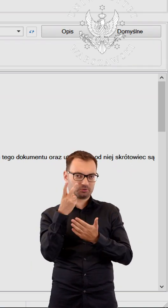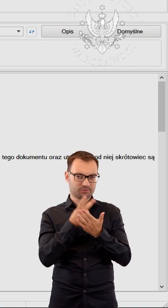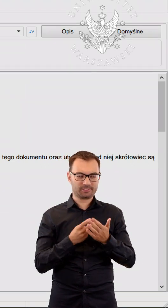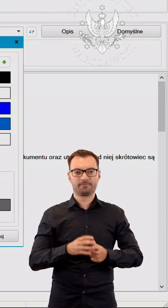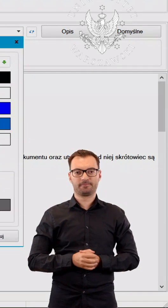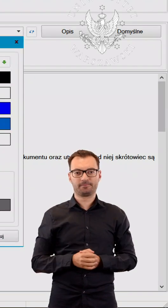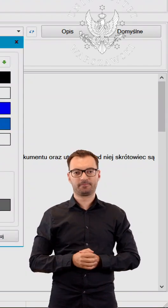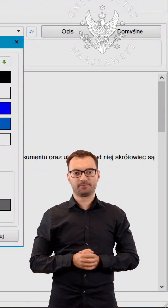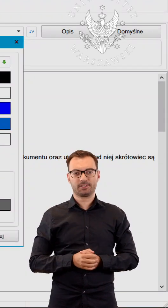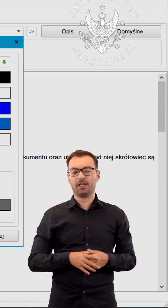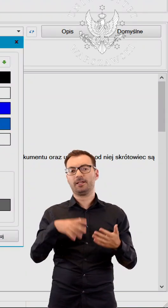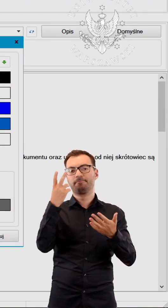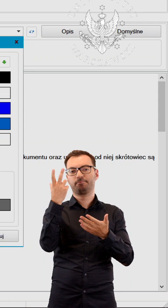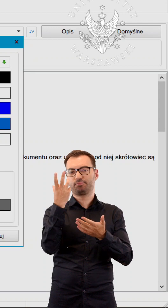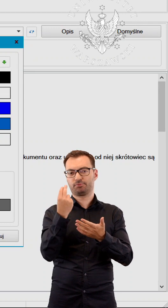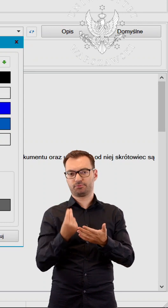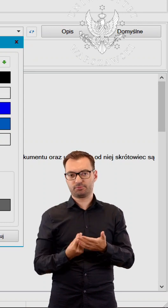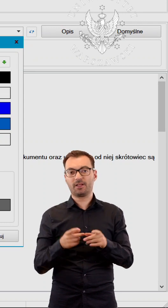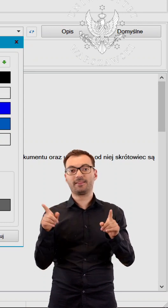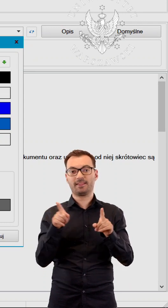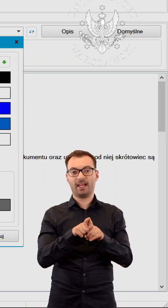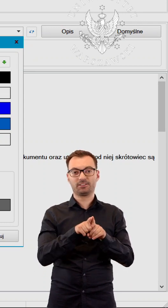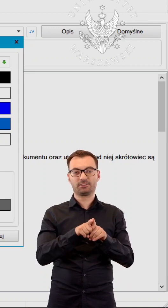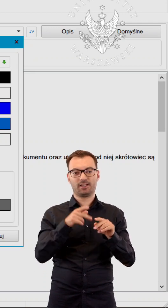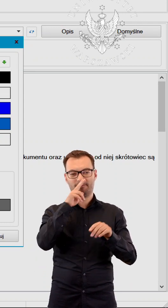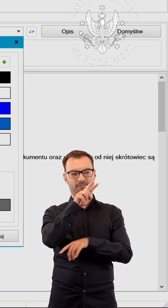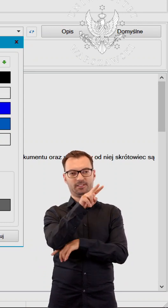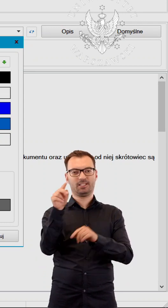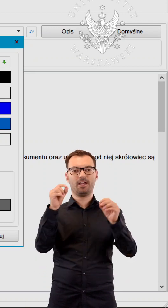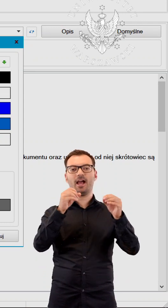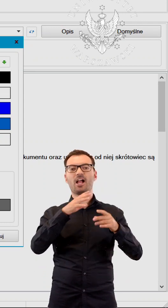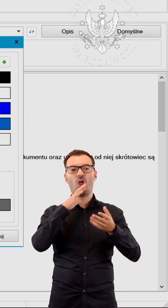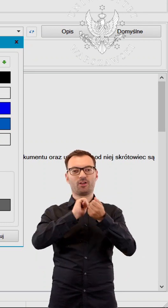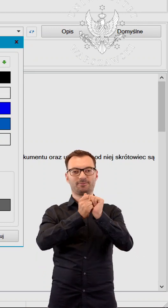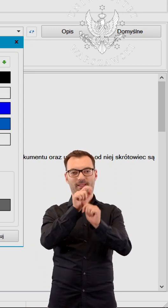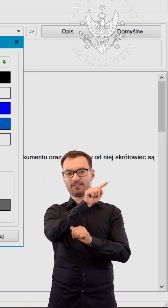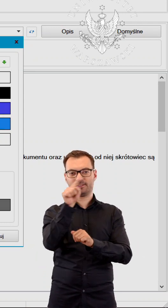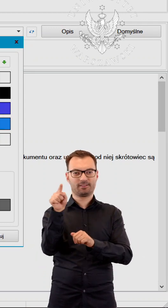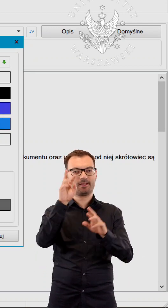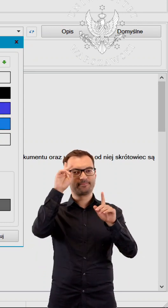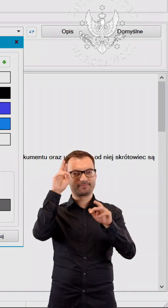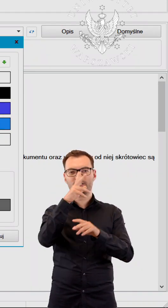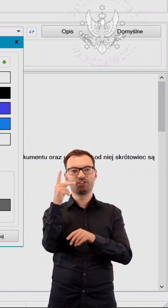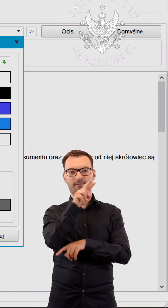The content to be read is simultaneously highlighted on the screen, allowing it to be followed by eye.